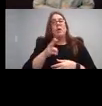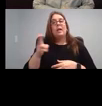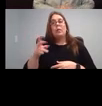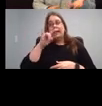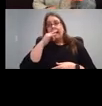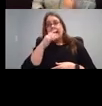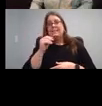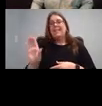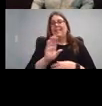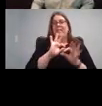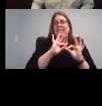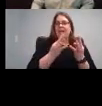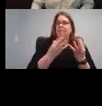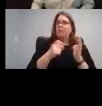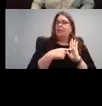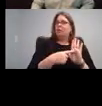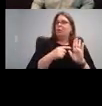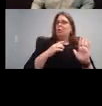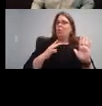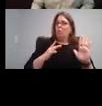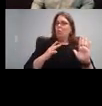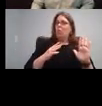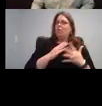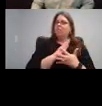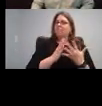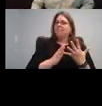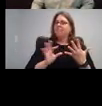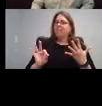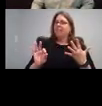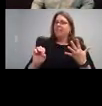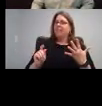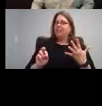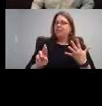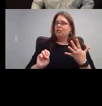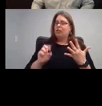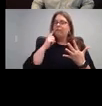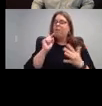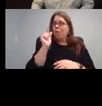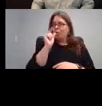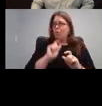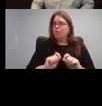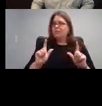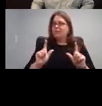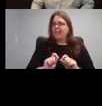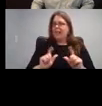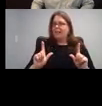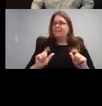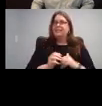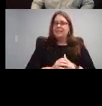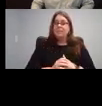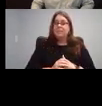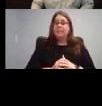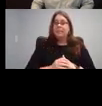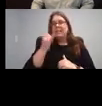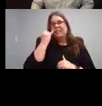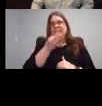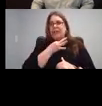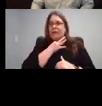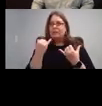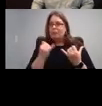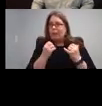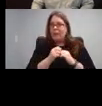I just wanted to show you this really cool feature. So its right down here. And if you're curious about it later, I can always go back and show it to anybody.